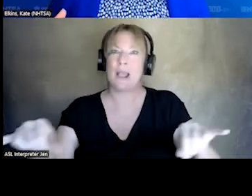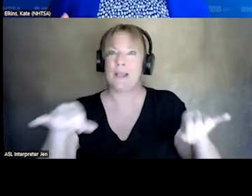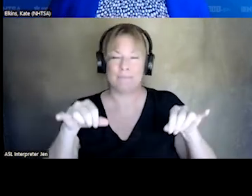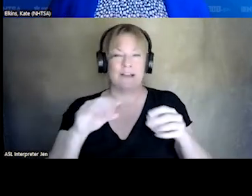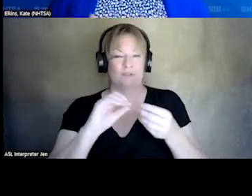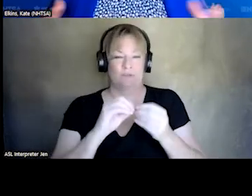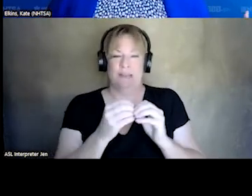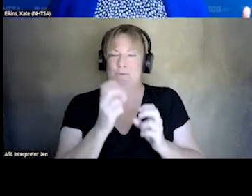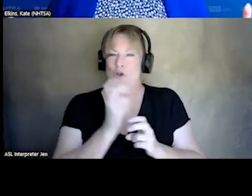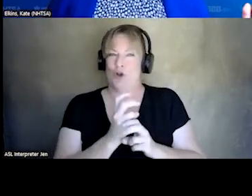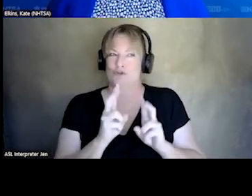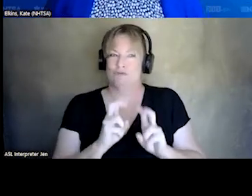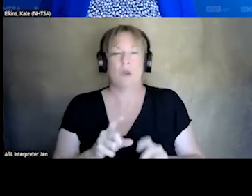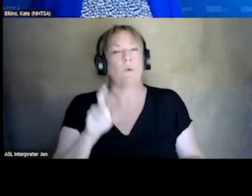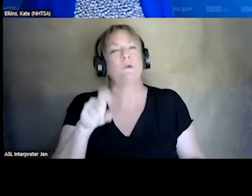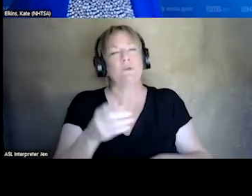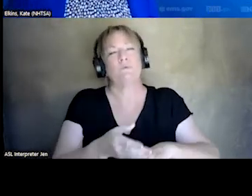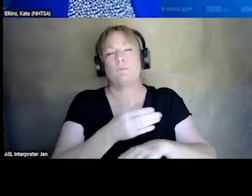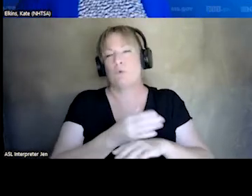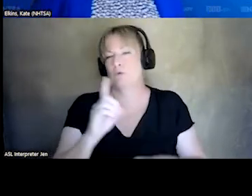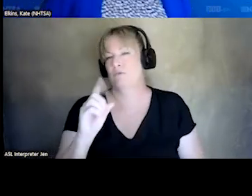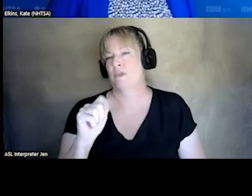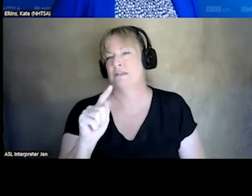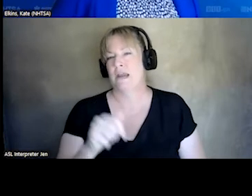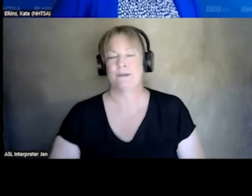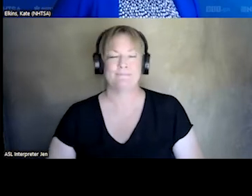WE NEED TO IMPROVE OUR DATA. >> YEP. THANK YOU SO MUCH AGAIN,